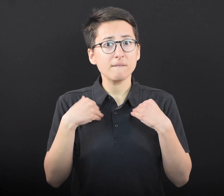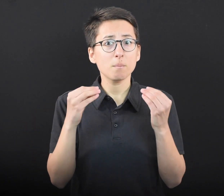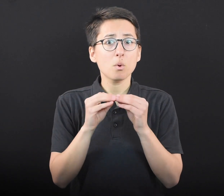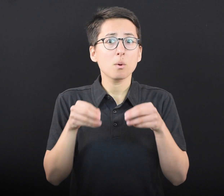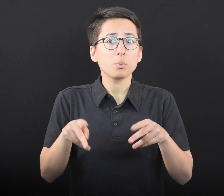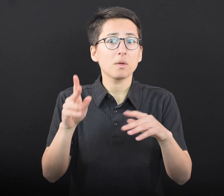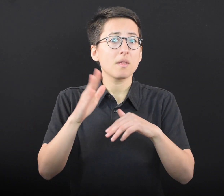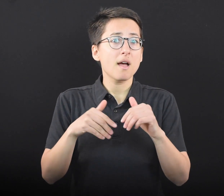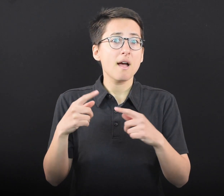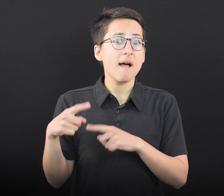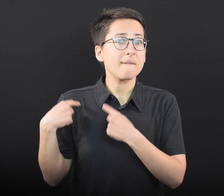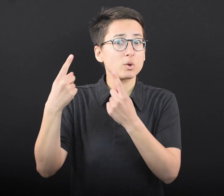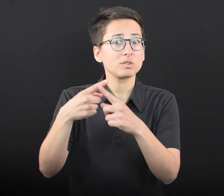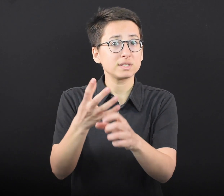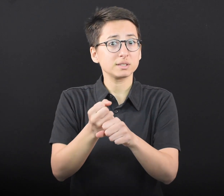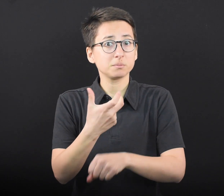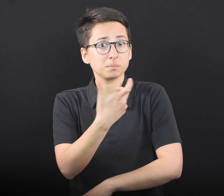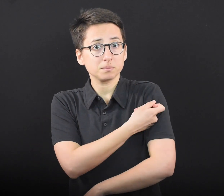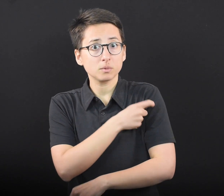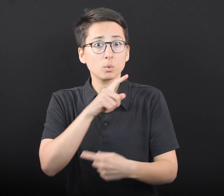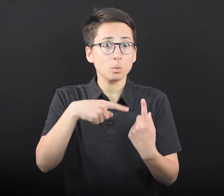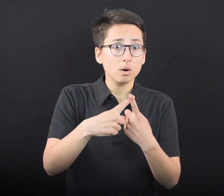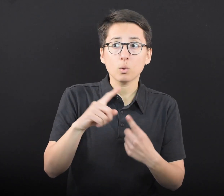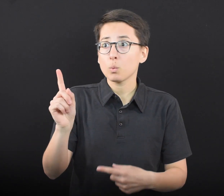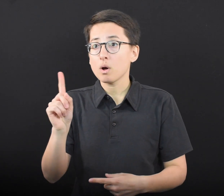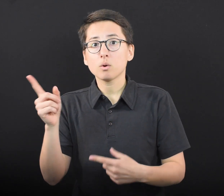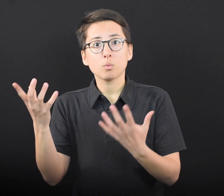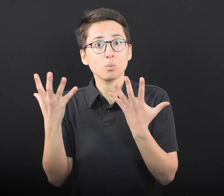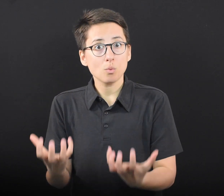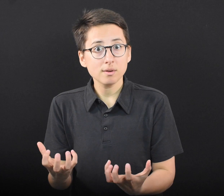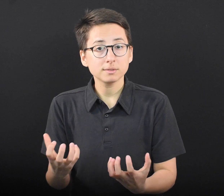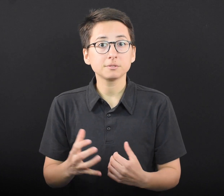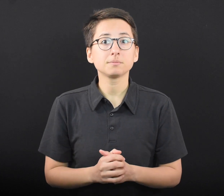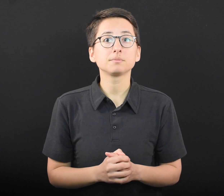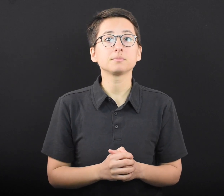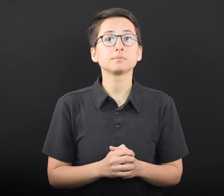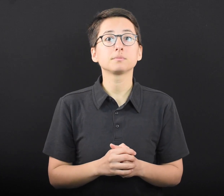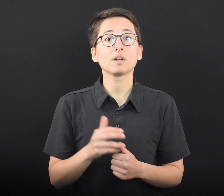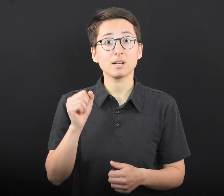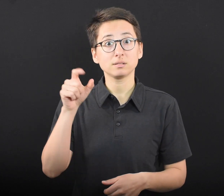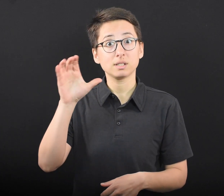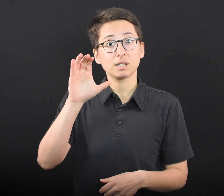now have more opportunities than ever to get the vaccine when and where they want to. As cases